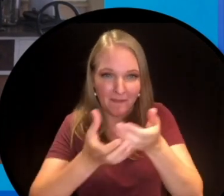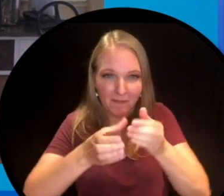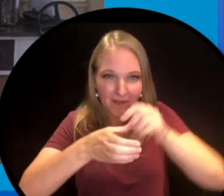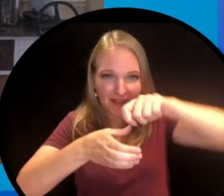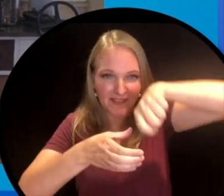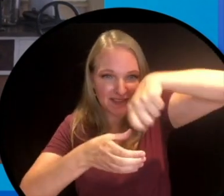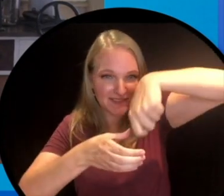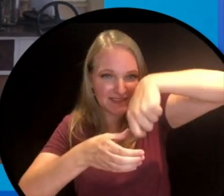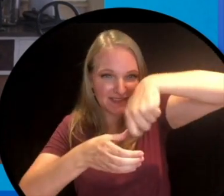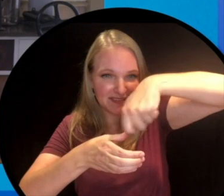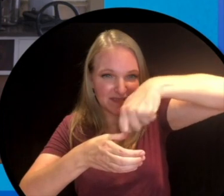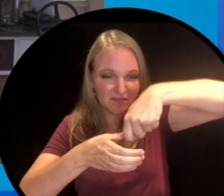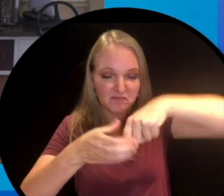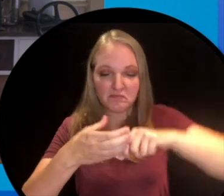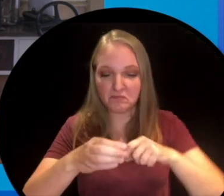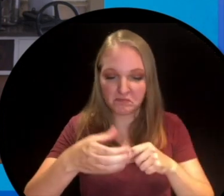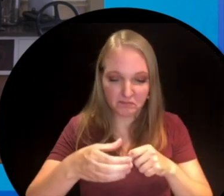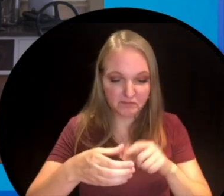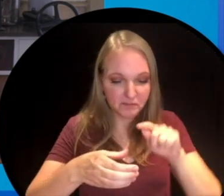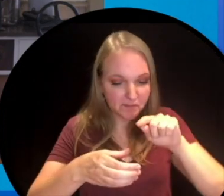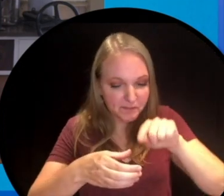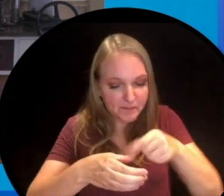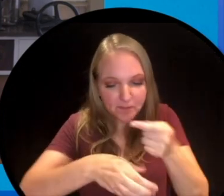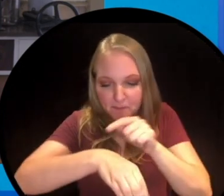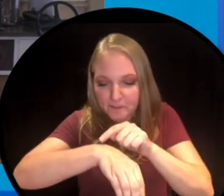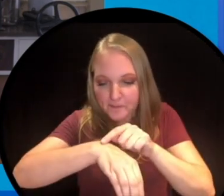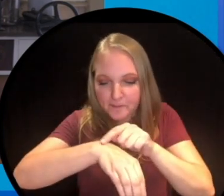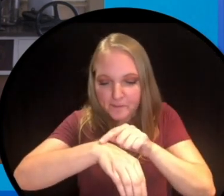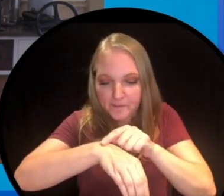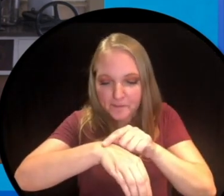You might have a mortar and pestle at home and that looks pretty good and just give it